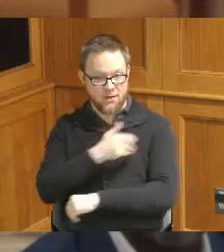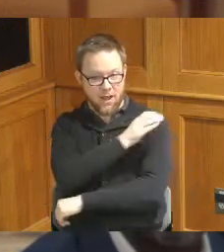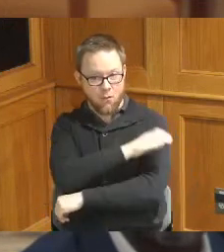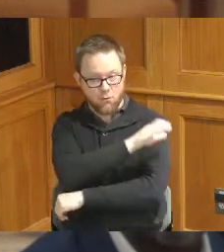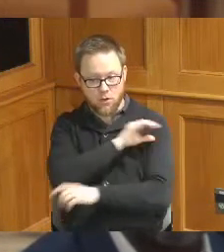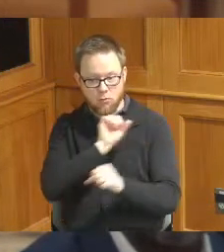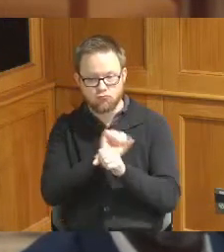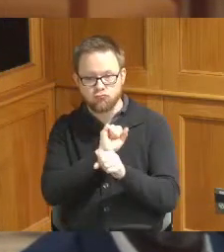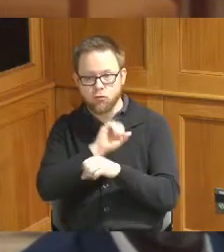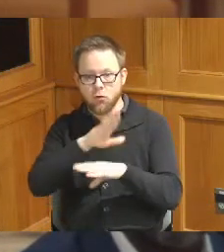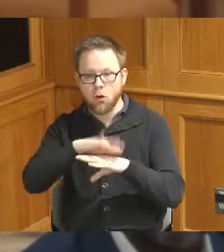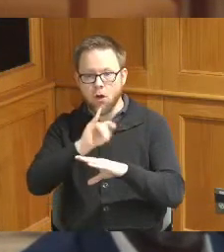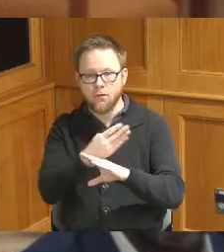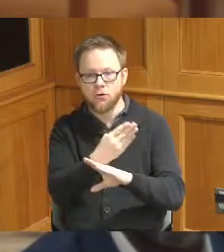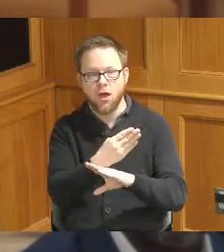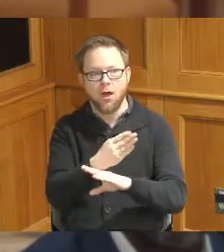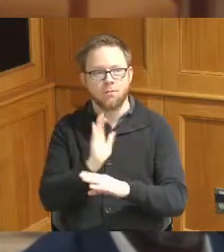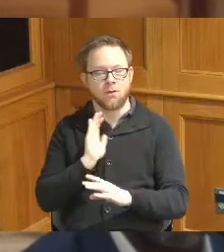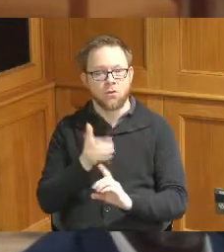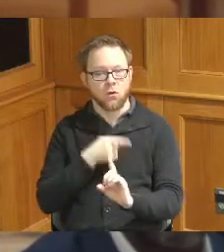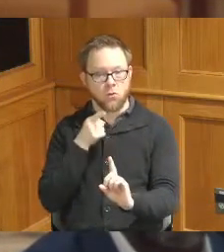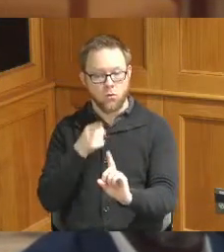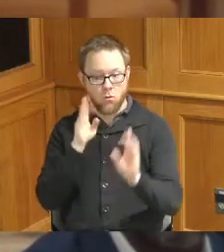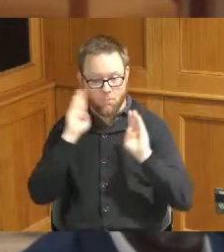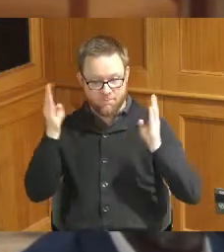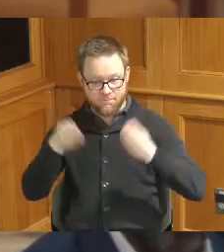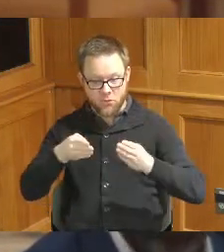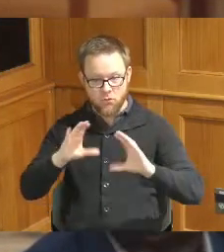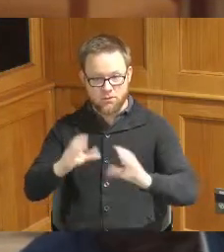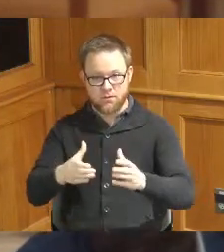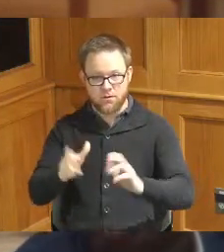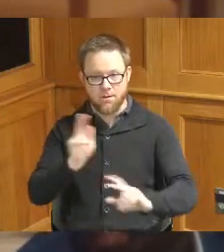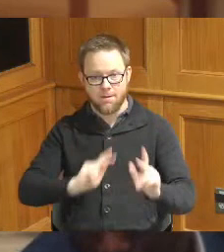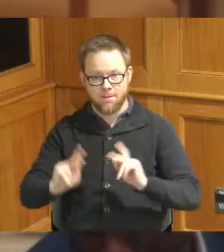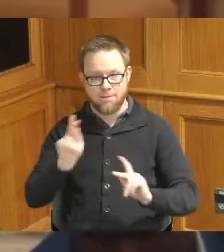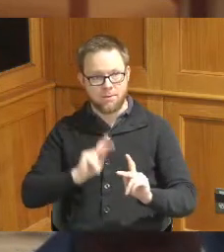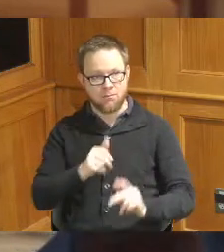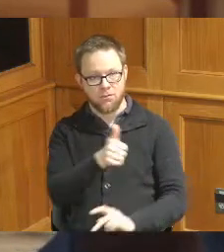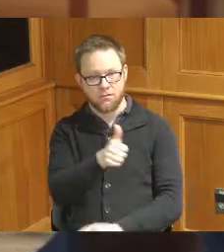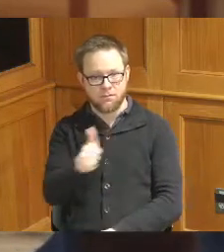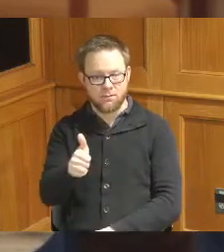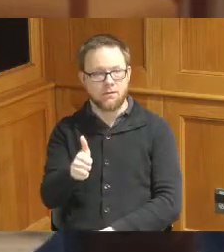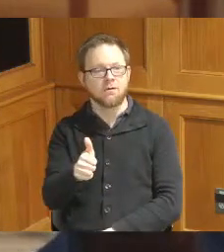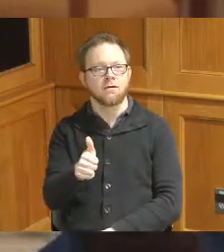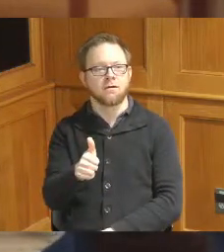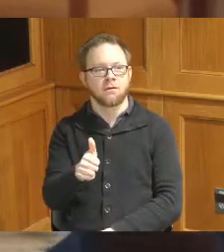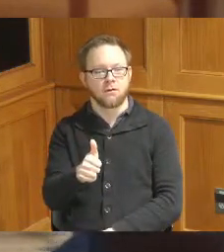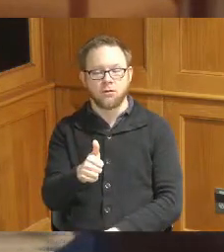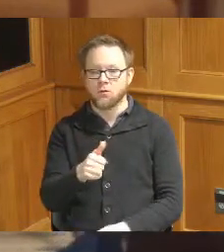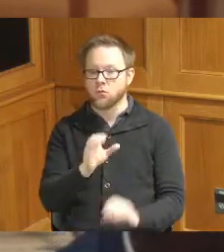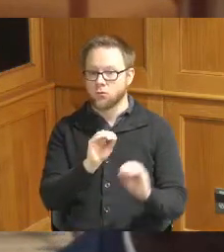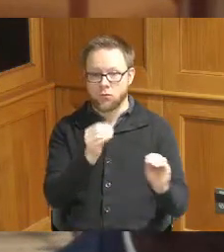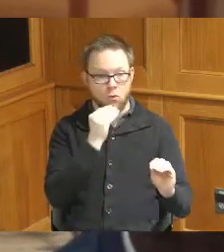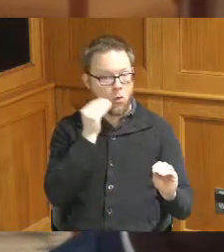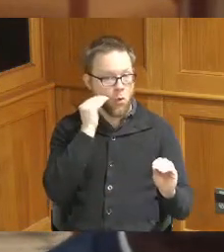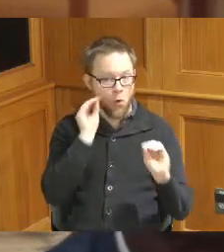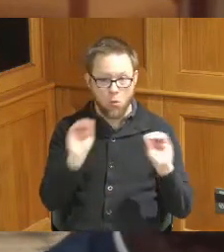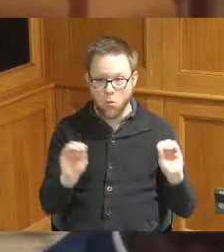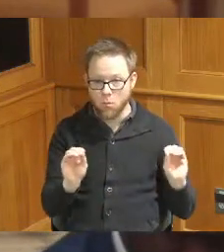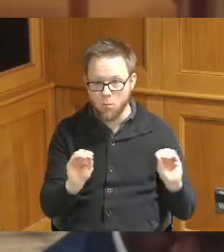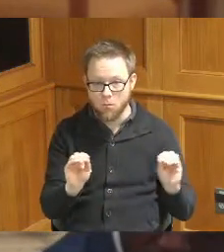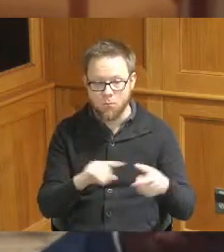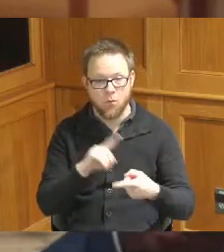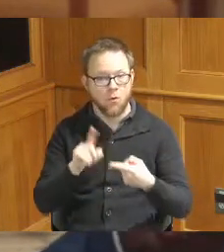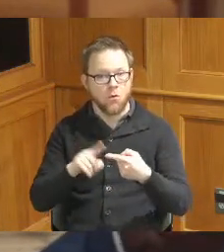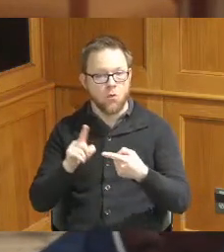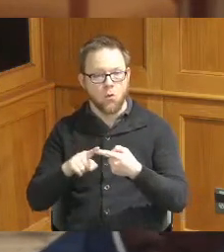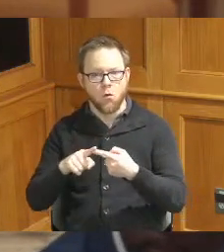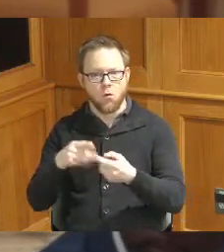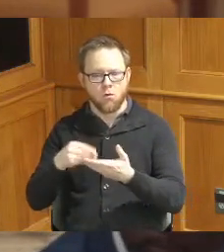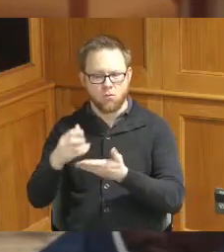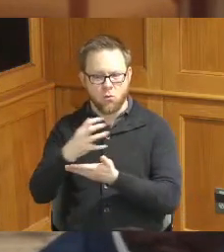and we're we're targeting individuals that are either homeless now are underemployed unemployed